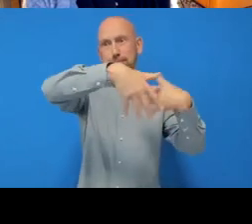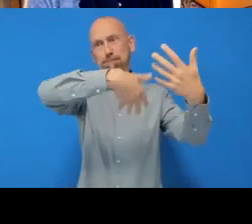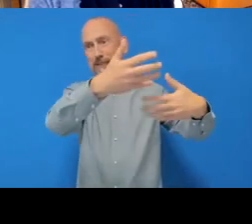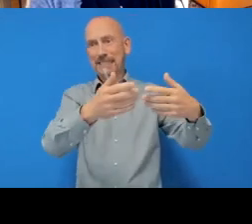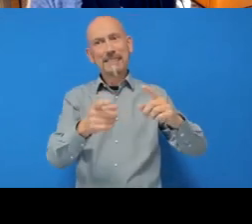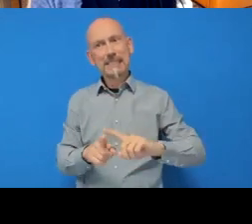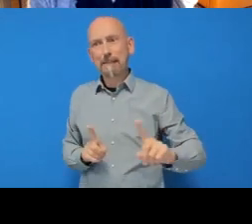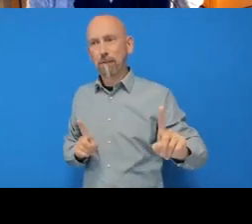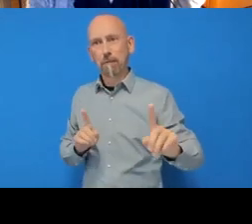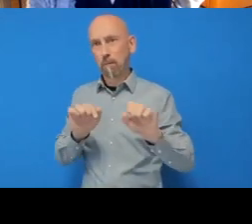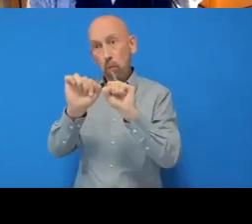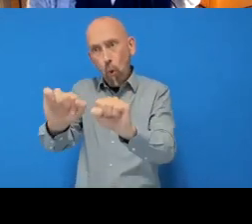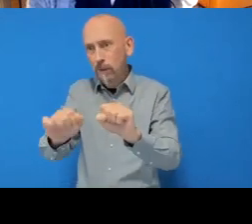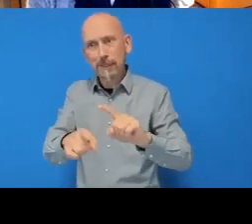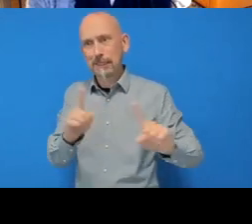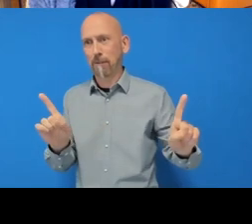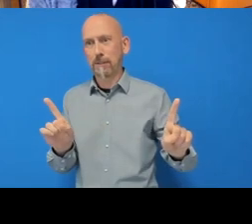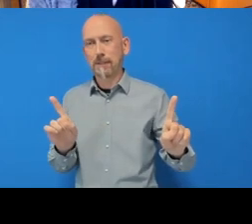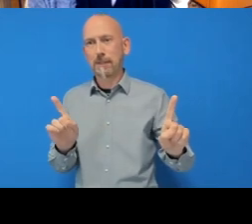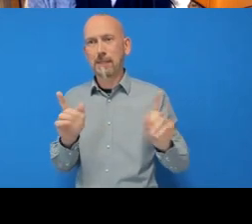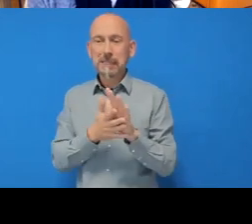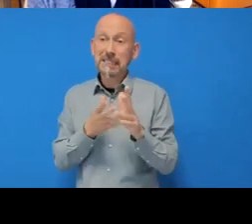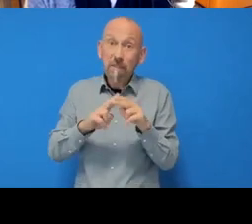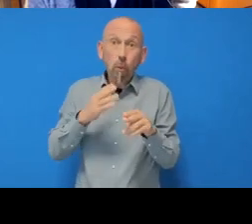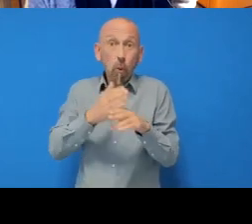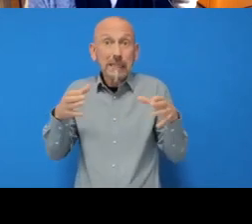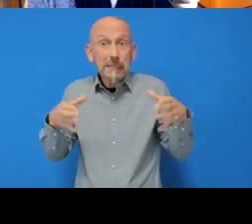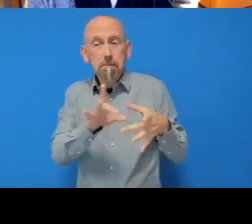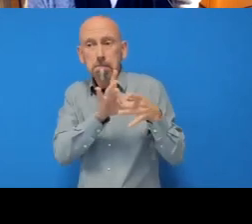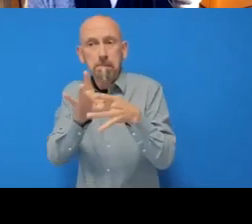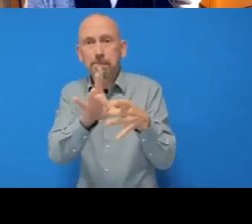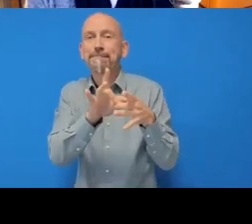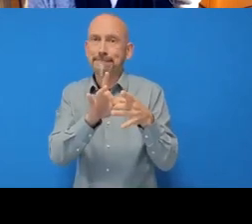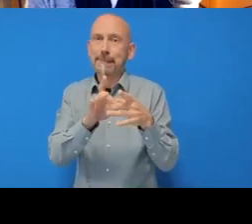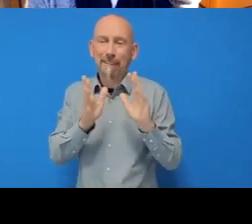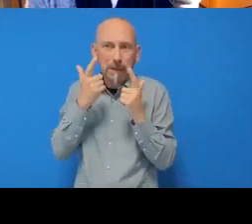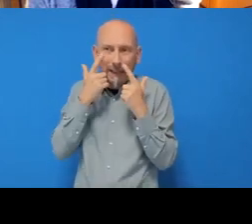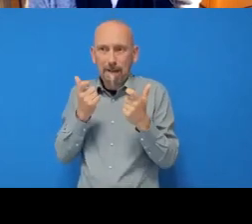you're working with other people, you have to be careful. Wow three “thank yous” when I scroll